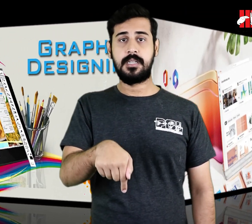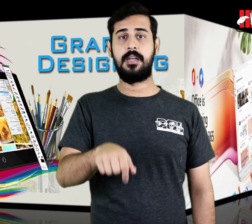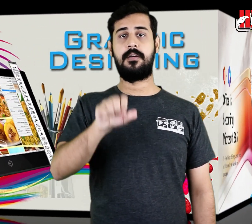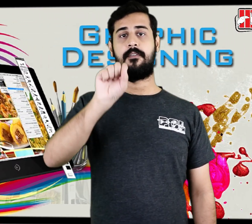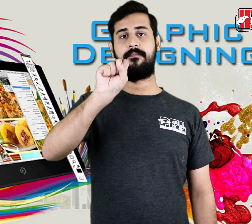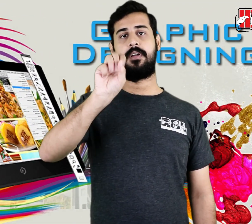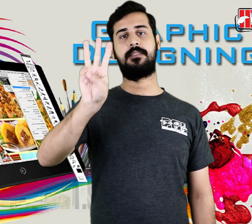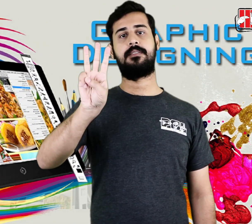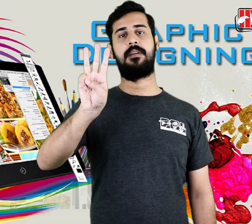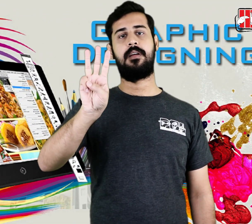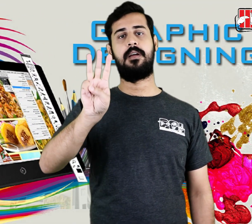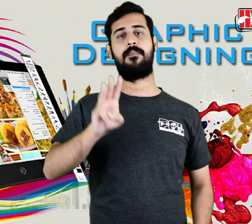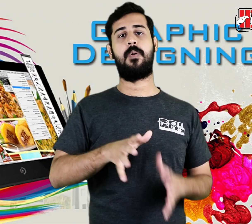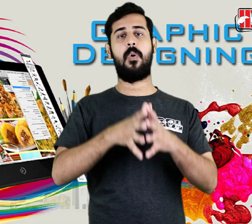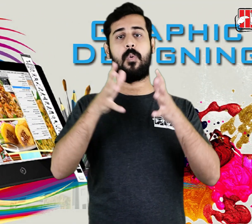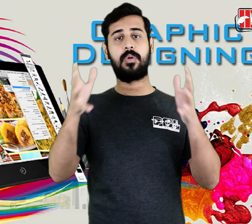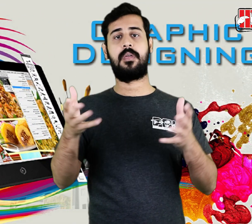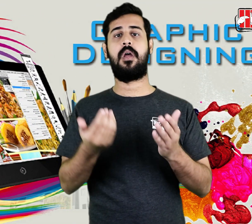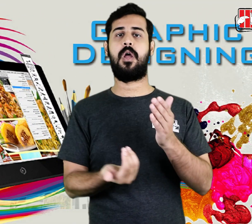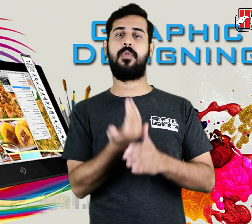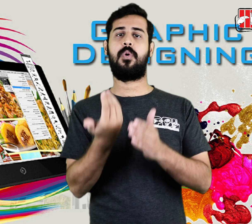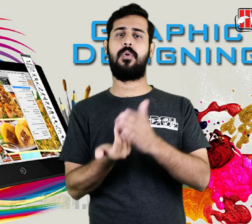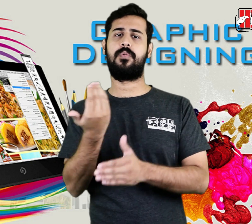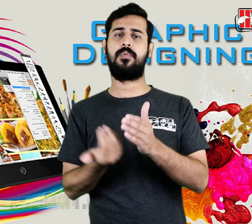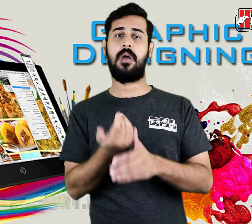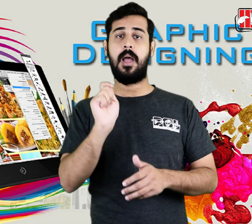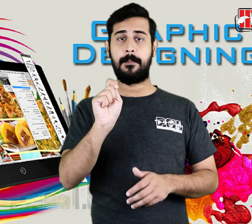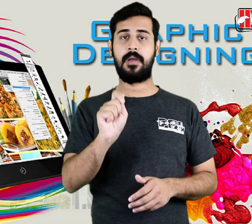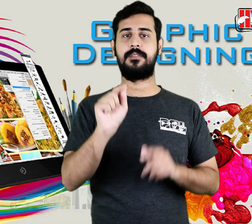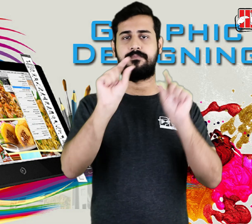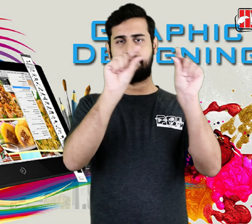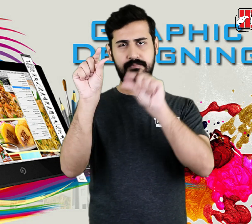Many more new features will also introduce in this software,